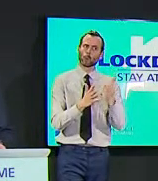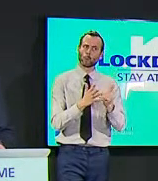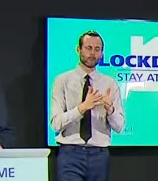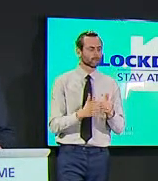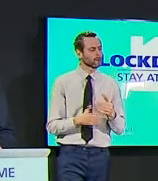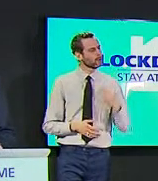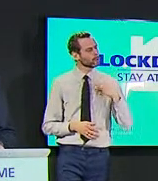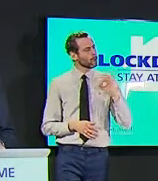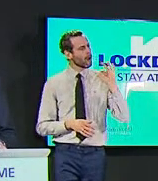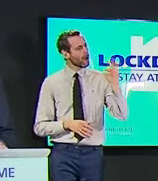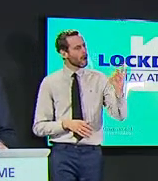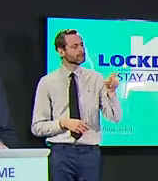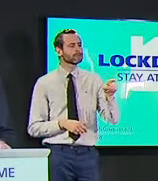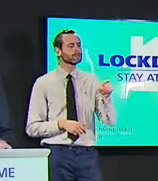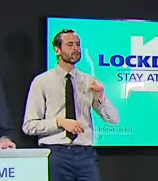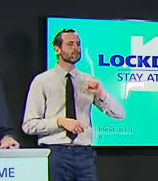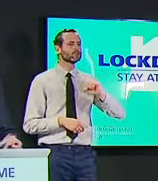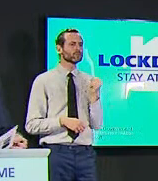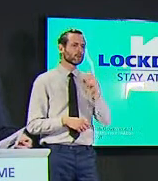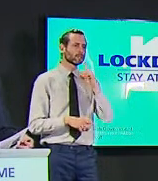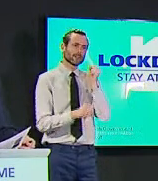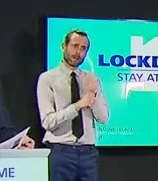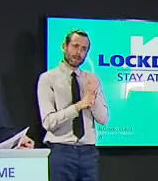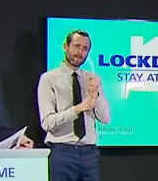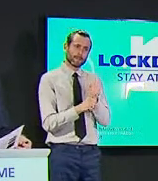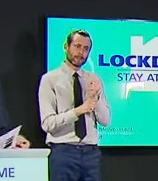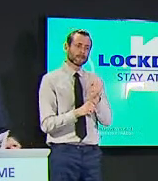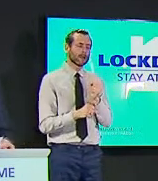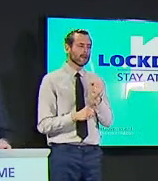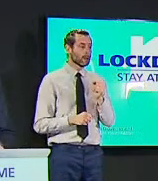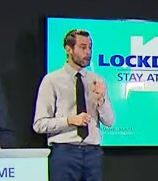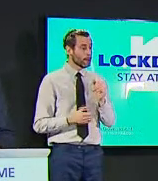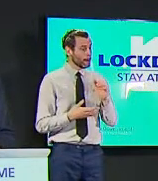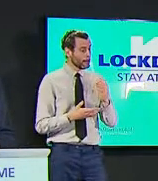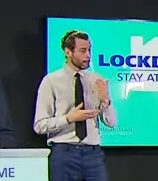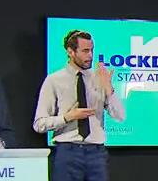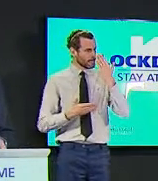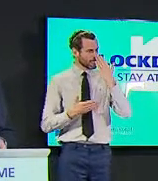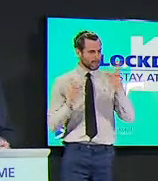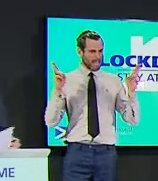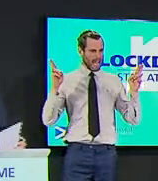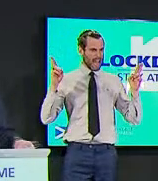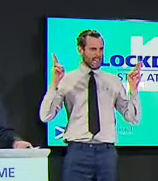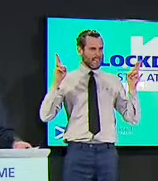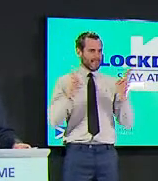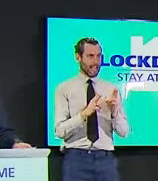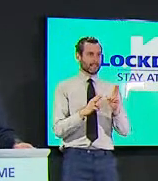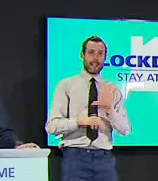to potentially bring forward reopening dates maybe for schools or certain parts of the economy